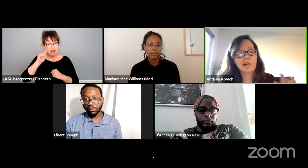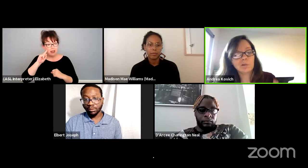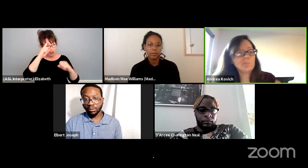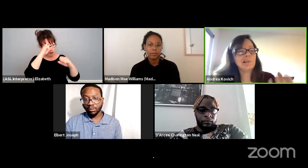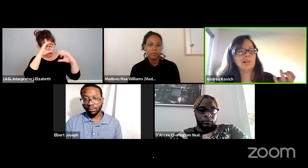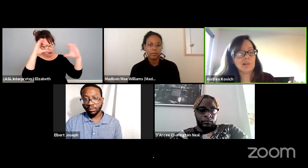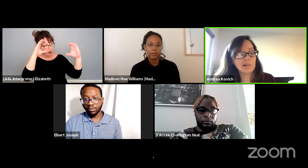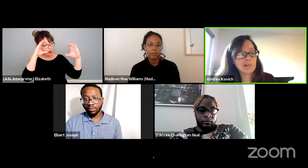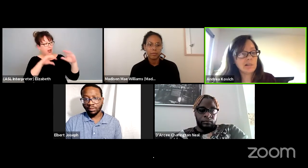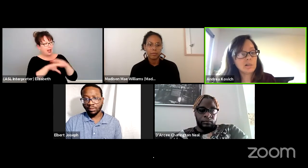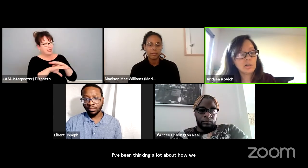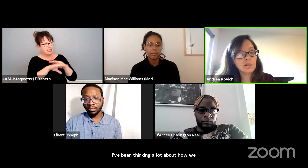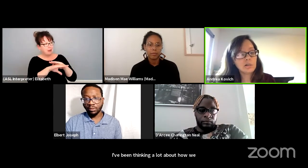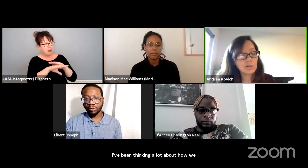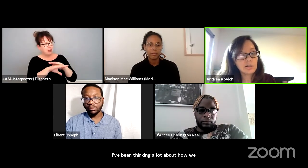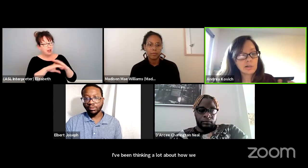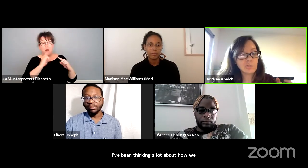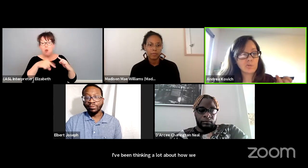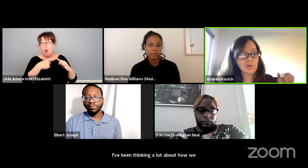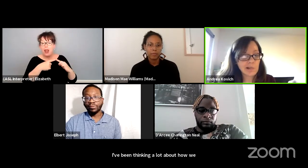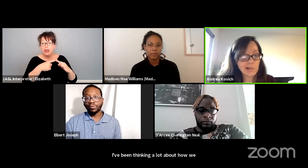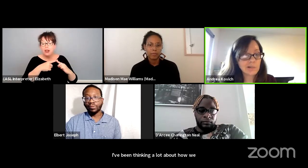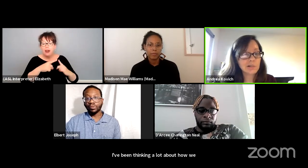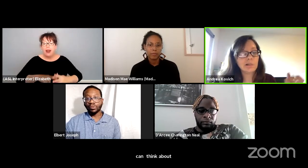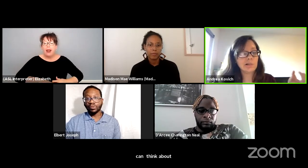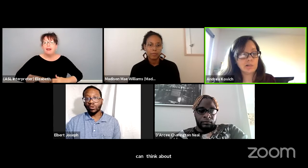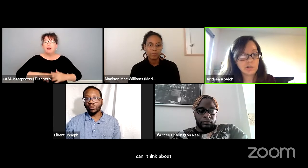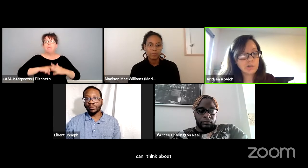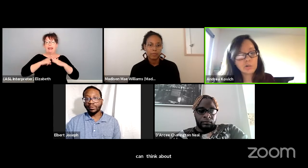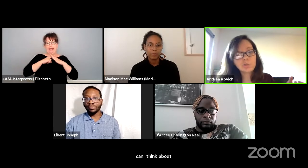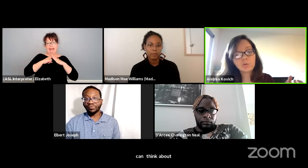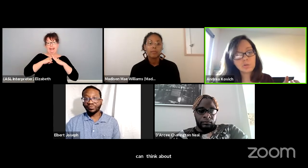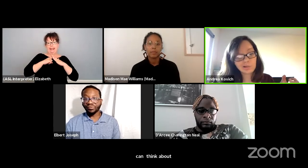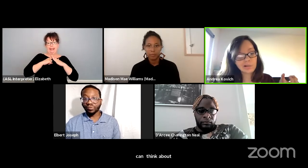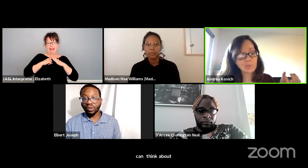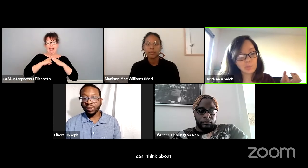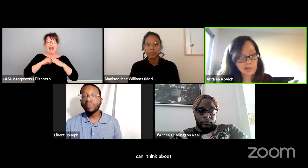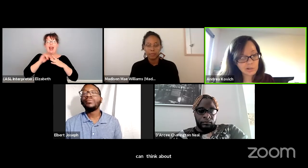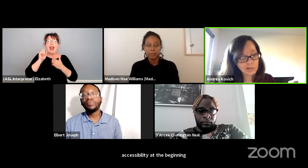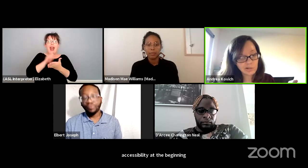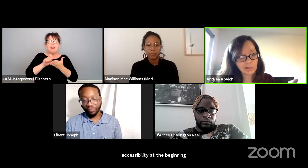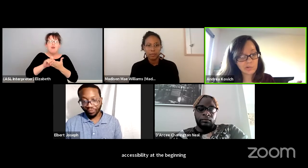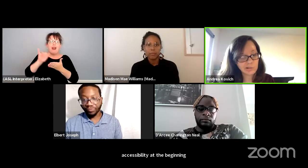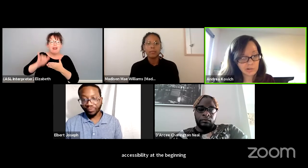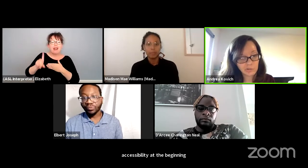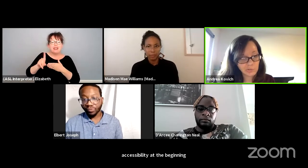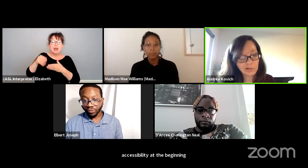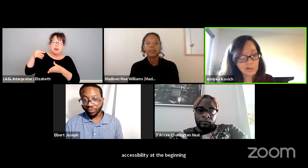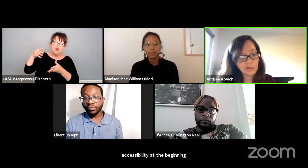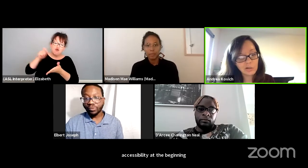at the beginning and write it in to the work that we're doing.